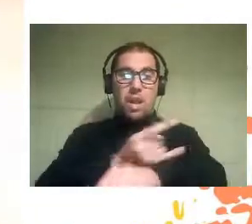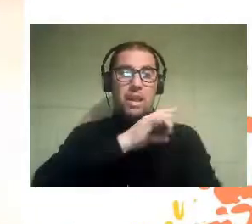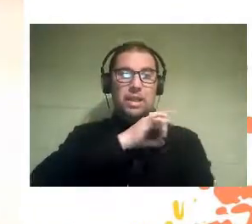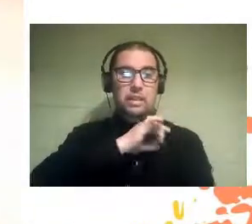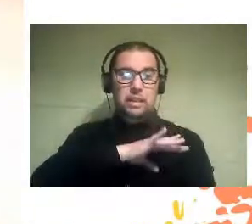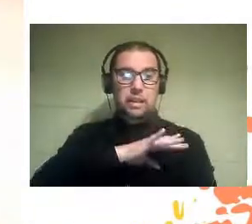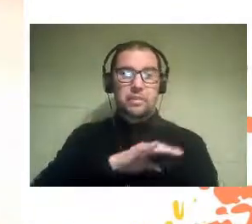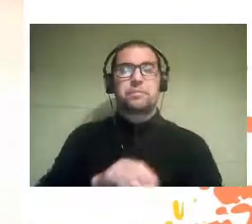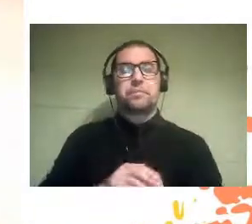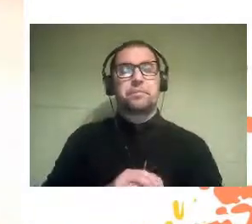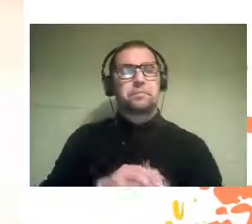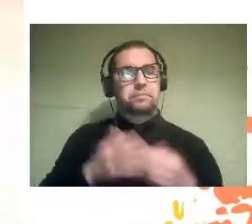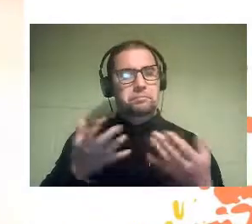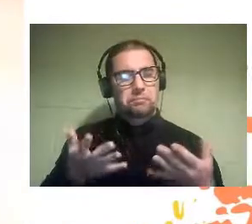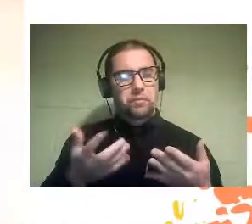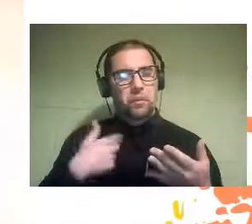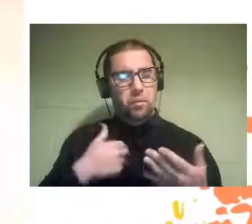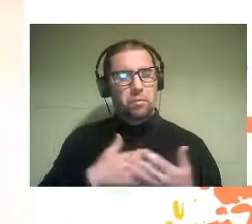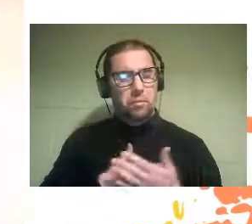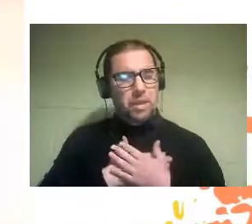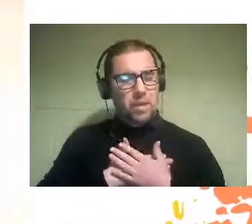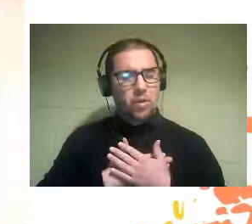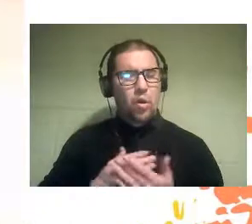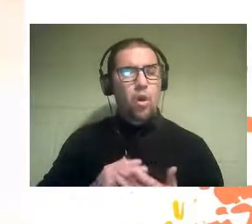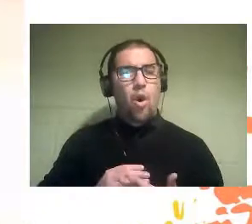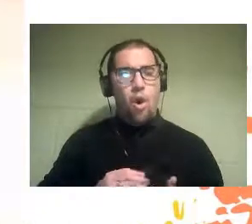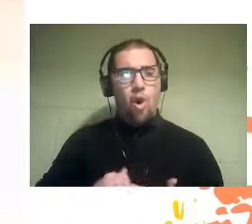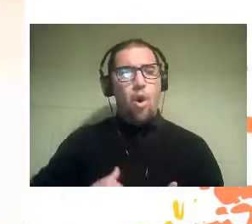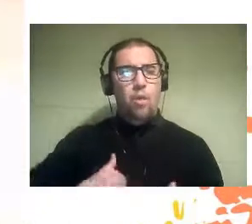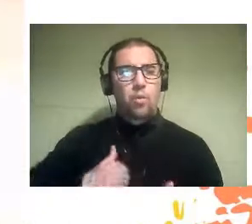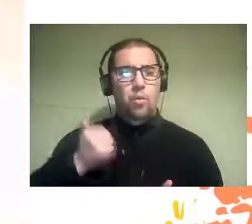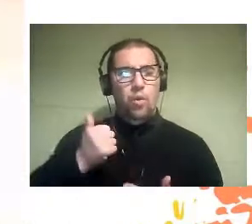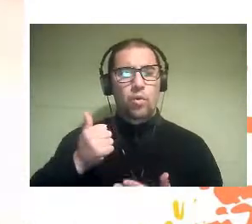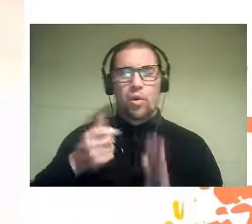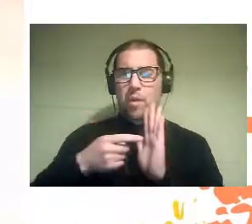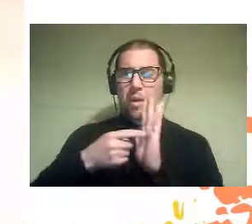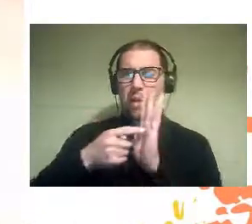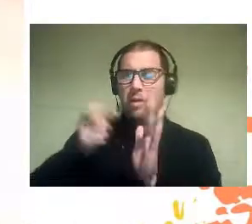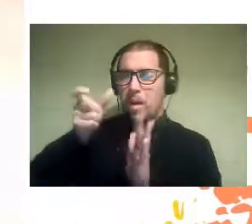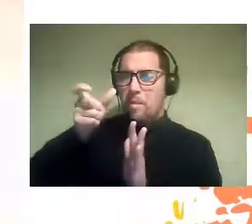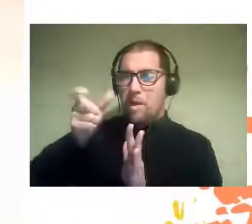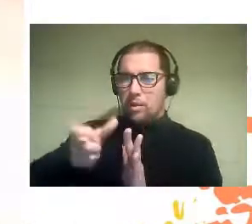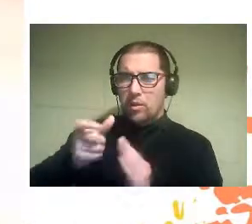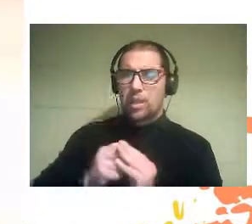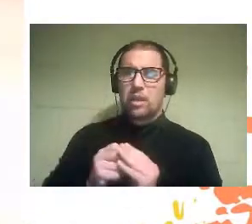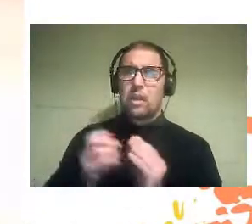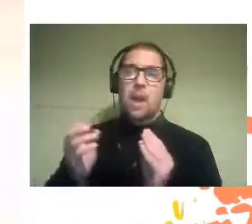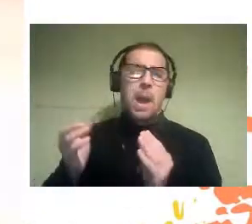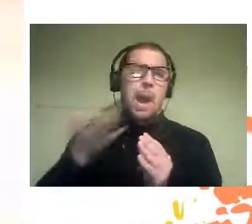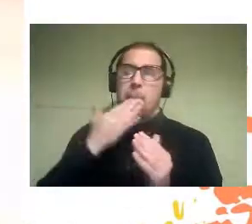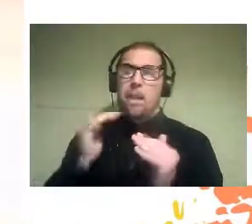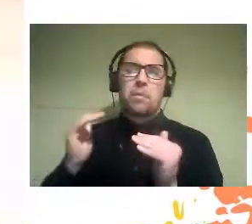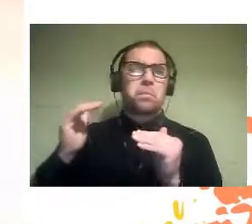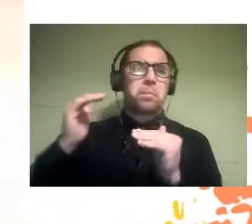where I have the honor of presenting a figure who will come to crown a fantastic second season,